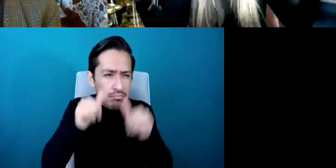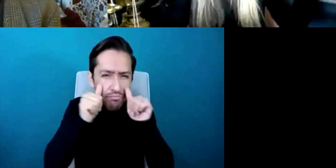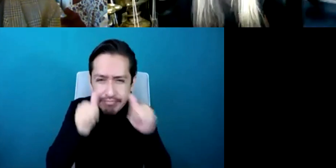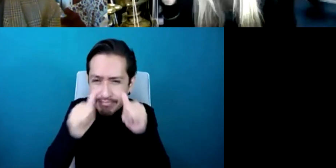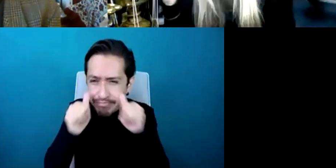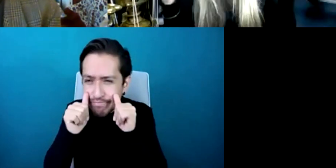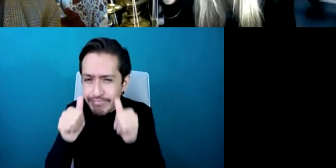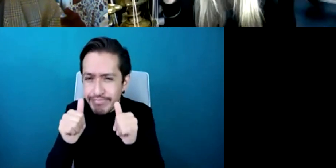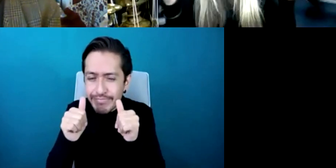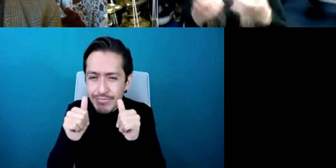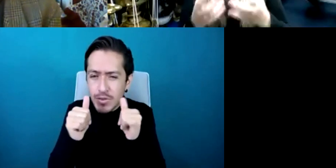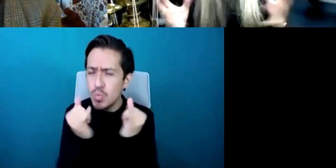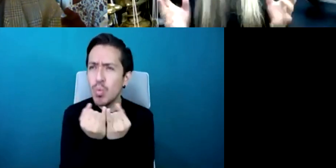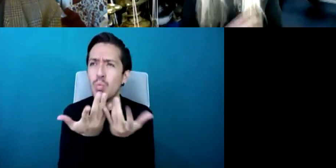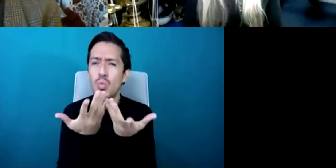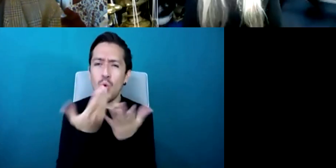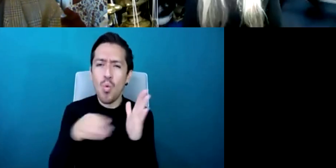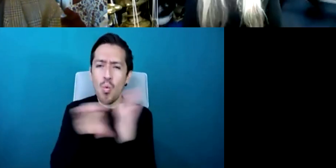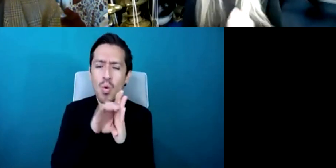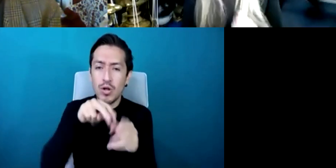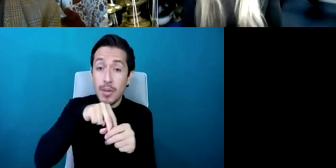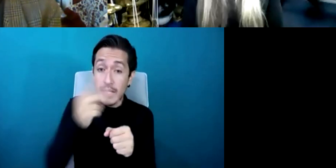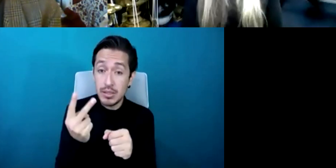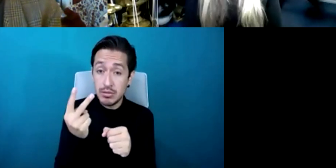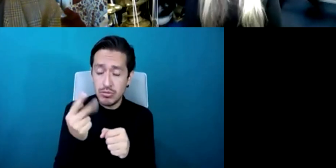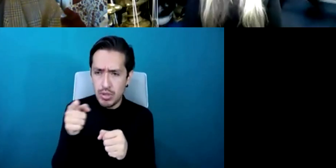present there the room is still present the acoustic is still present